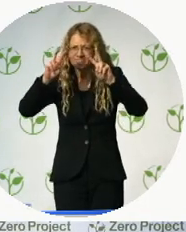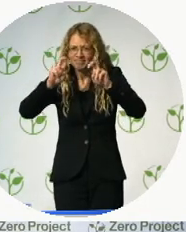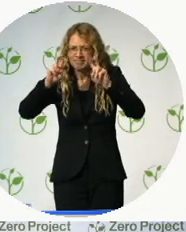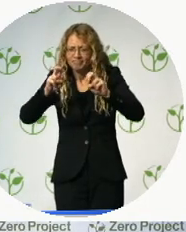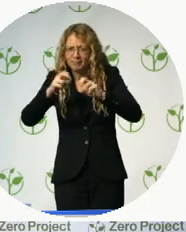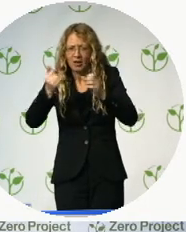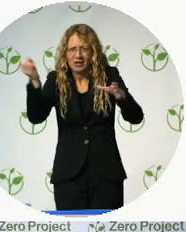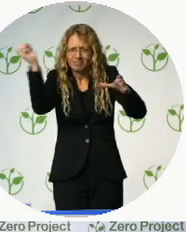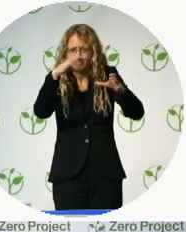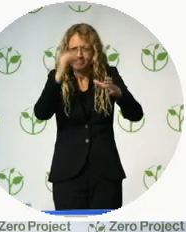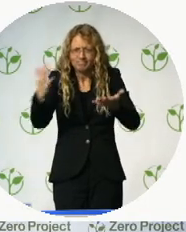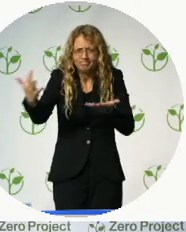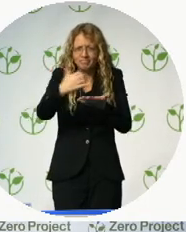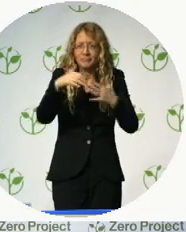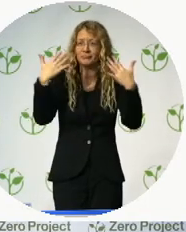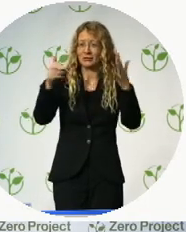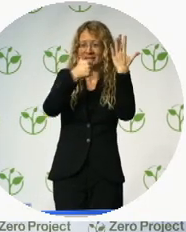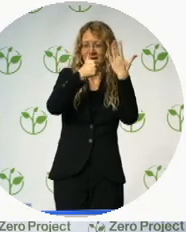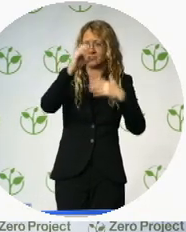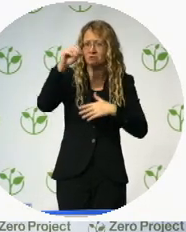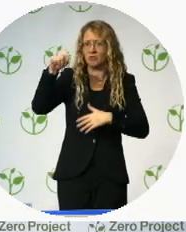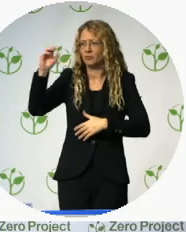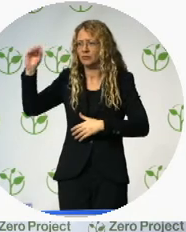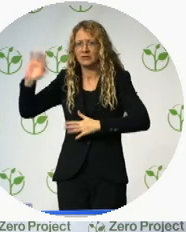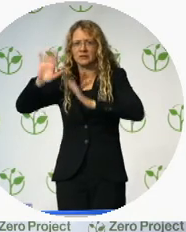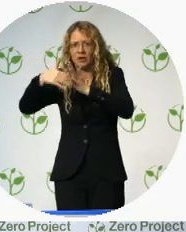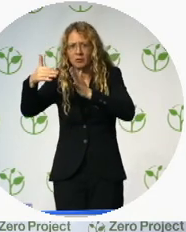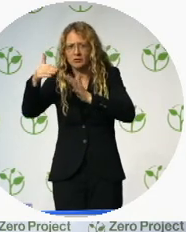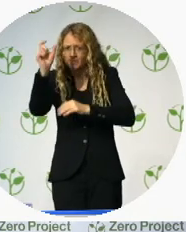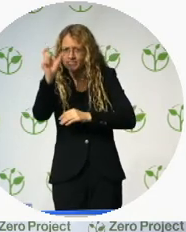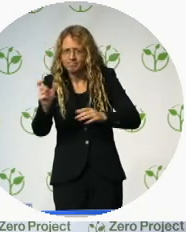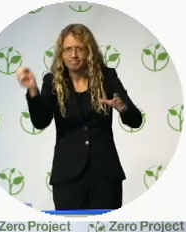The project is a collaboration of deaf and hearing researchers jointly ...